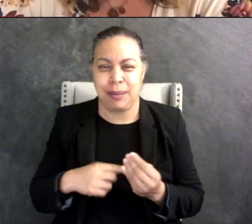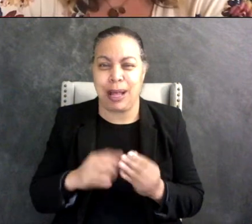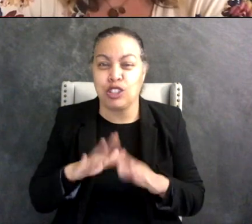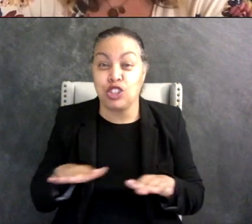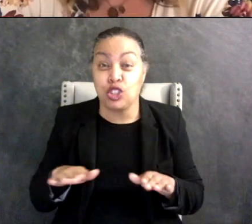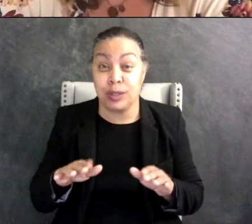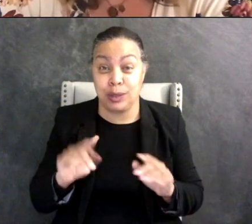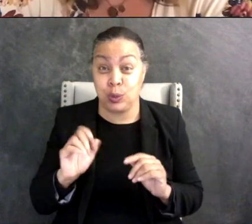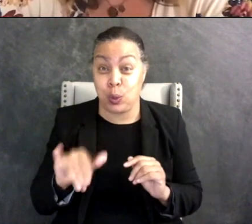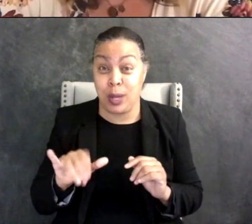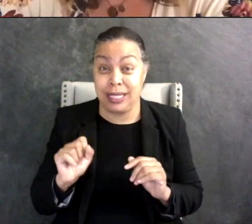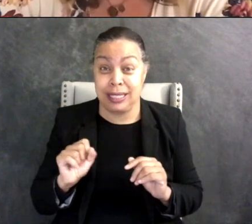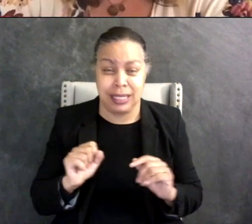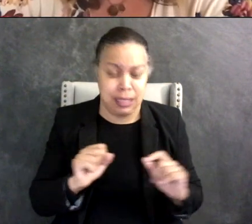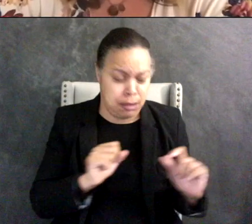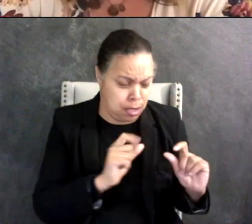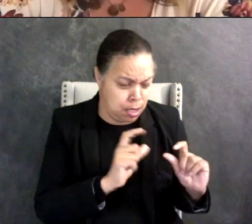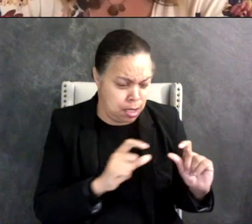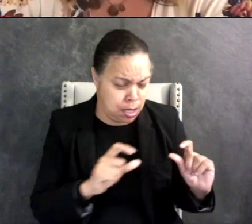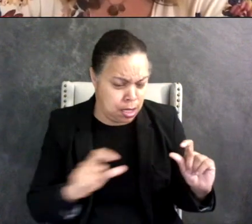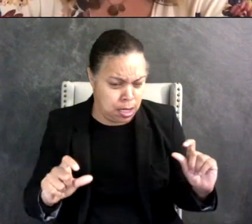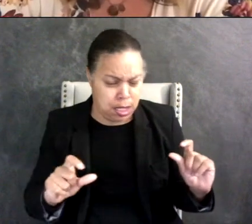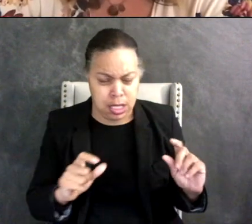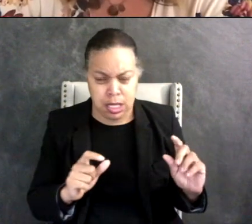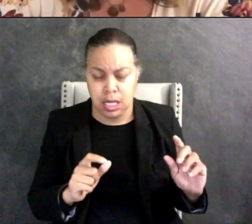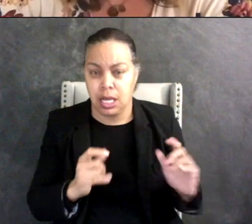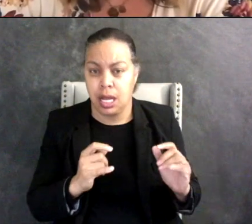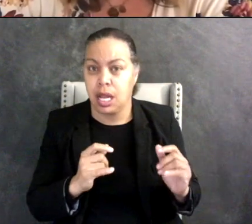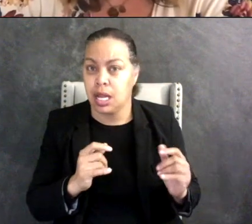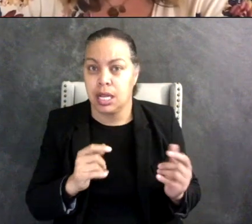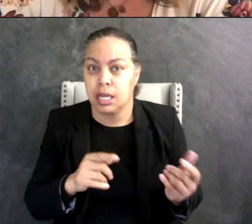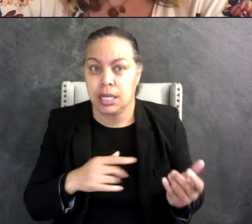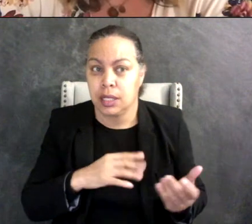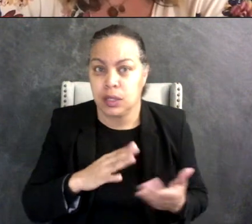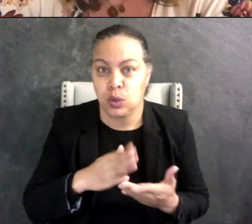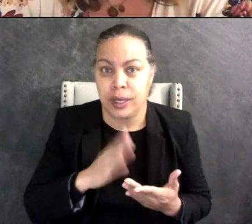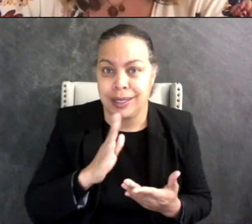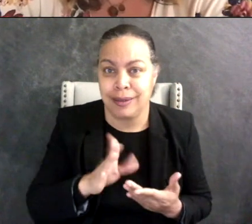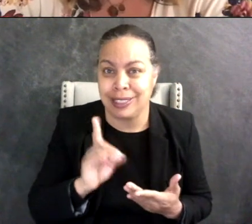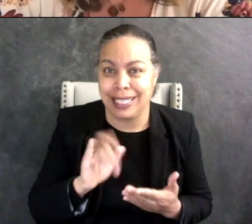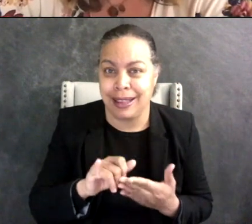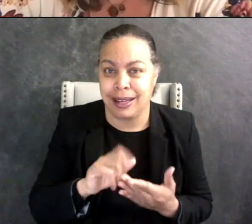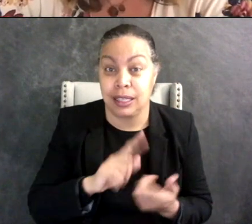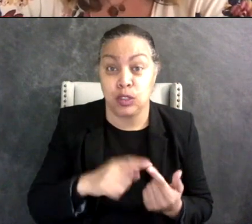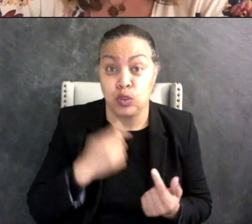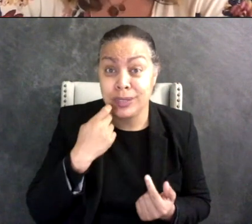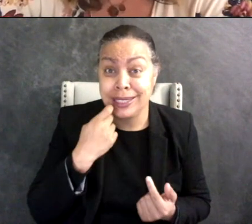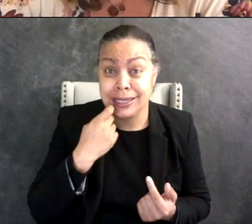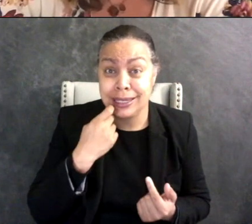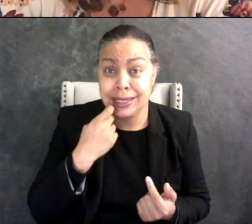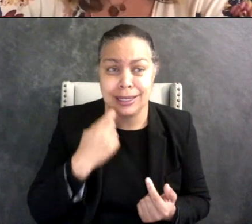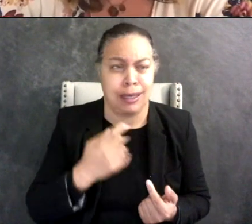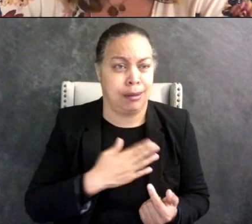and she never did that until very recently and I'm kind of glad that she didn't start until recently